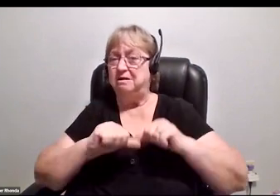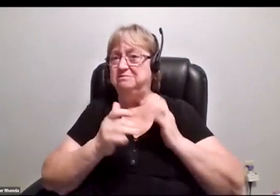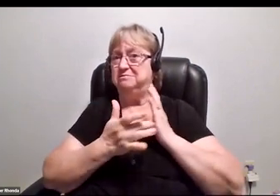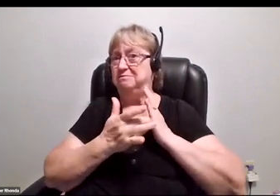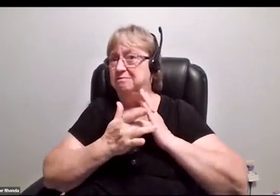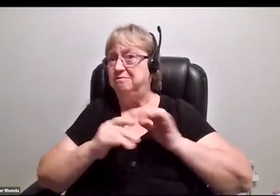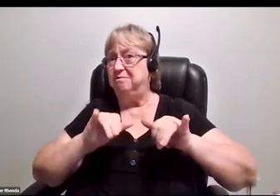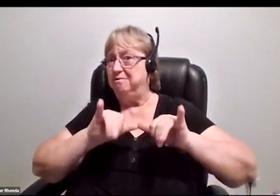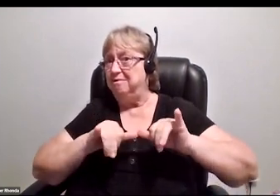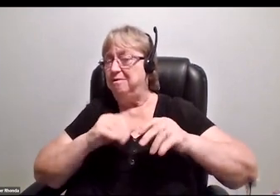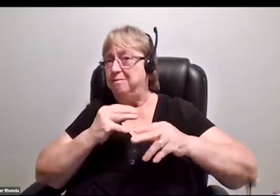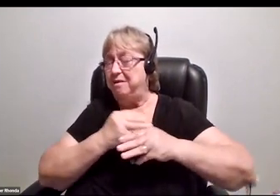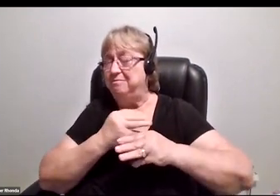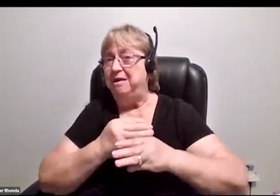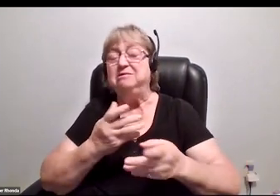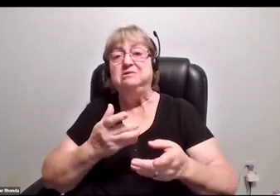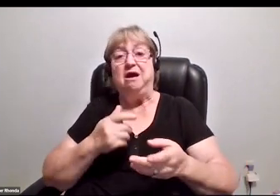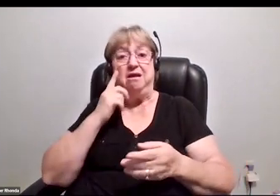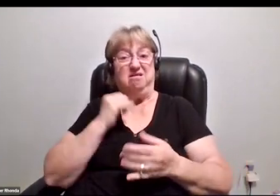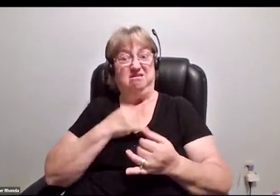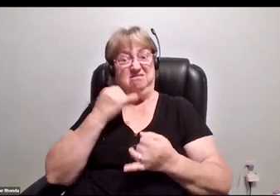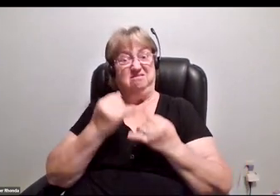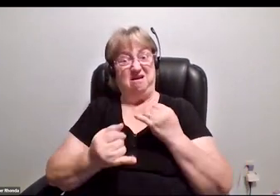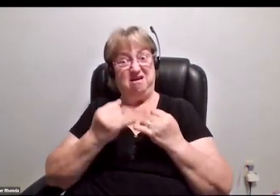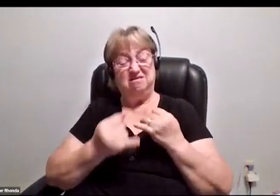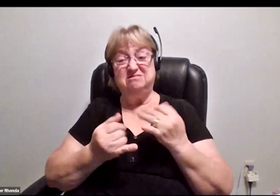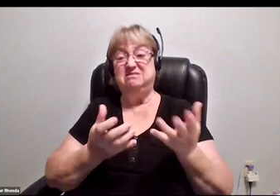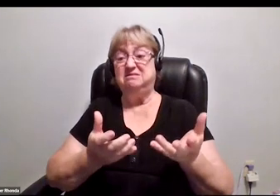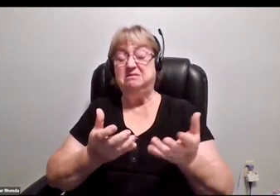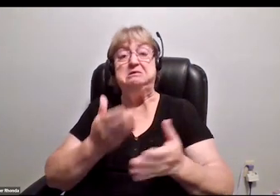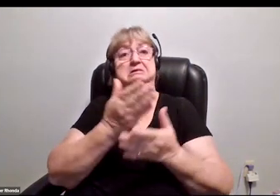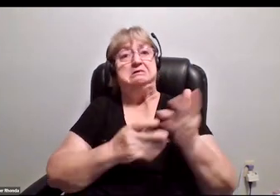I think lastly is some folks are just discouraged.